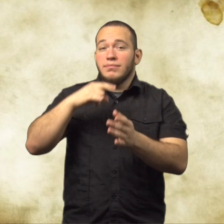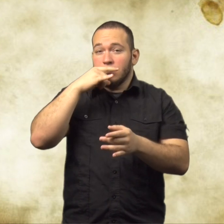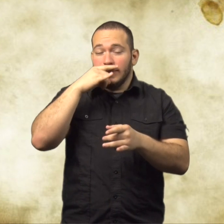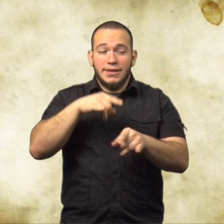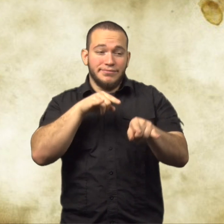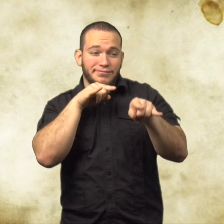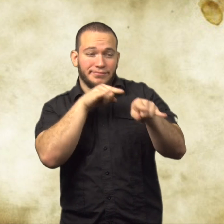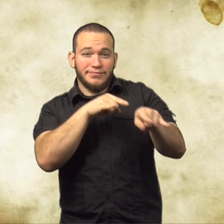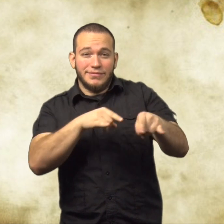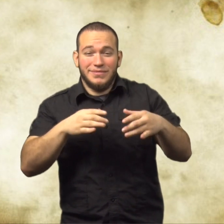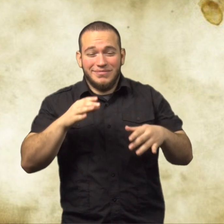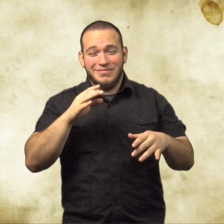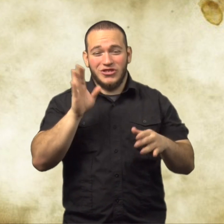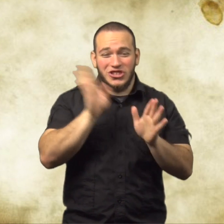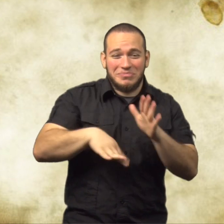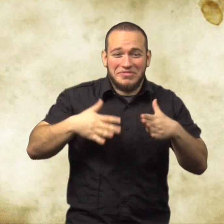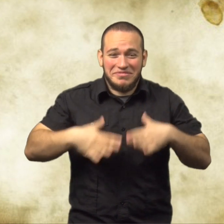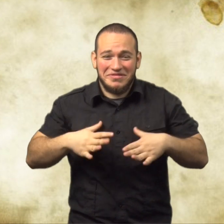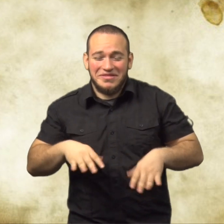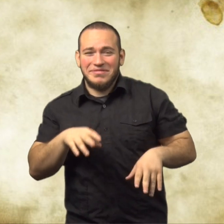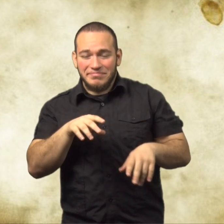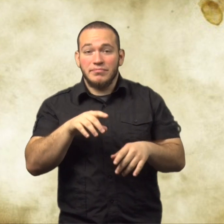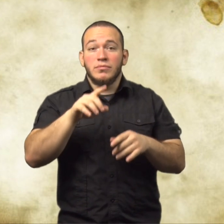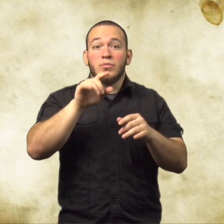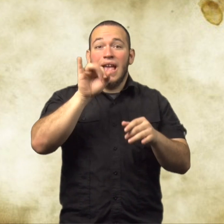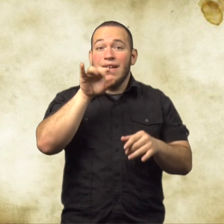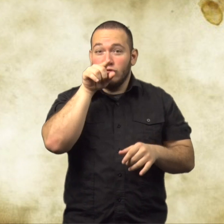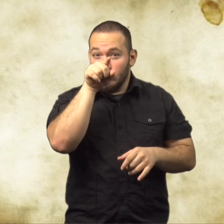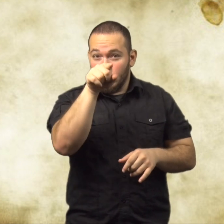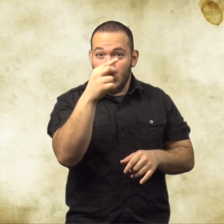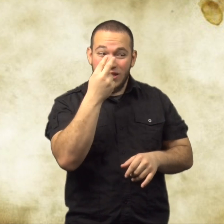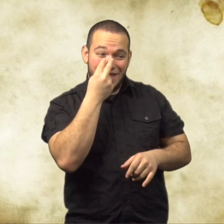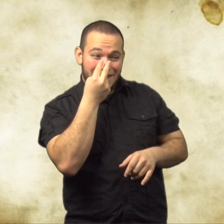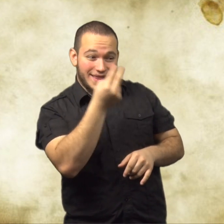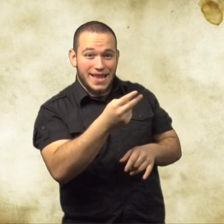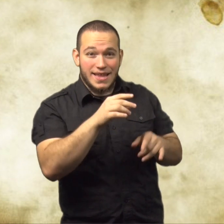Sometimes kids make fun of other kids. They might say, "Oh, look at your cheap clothes."